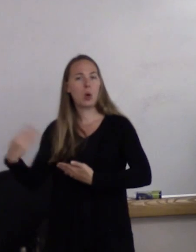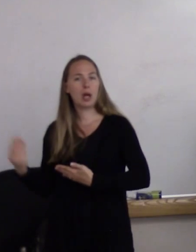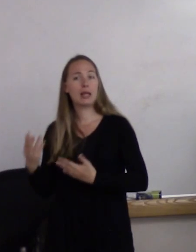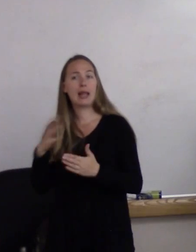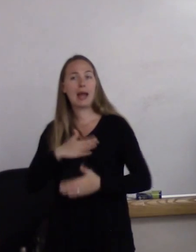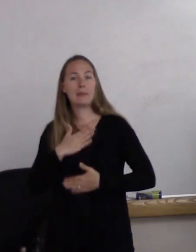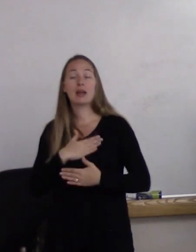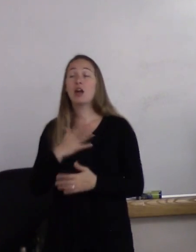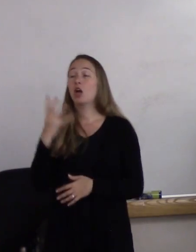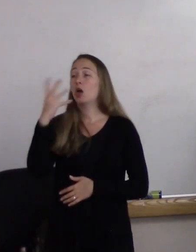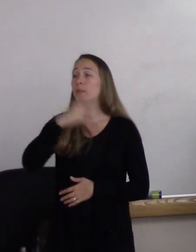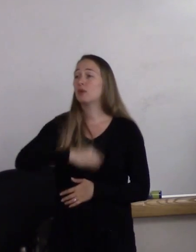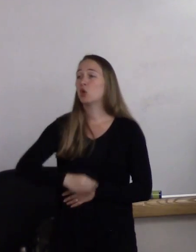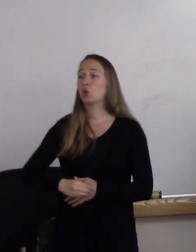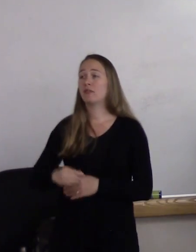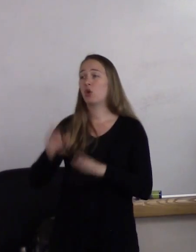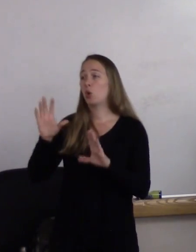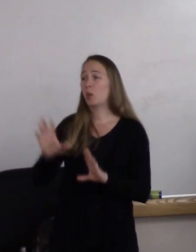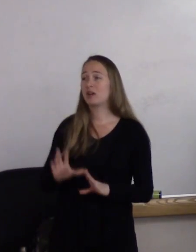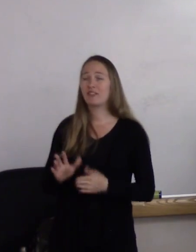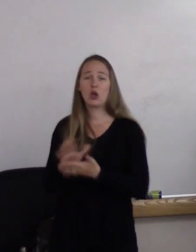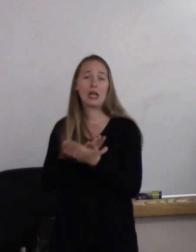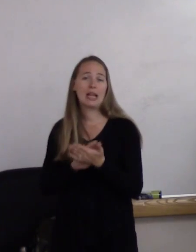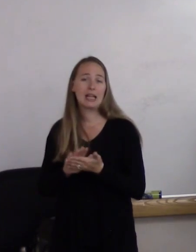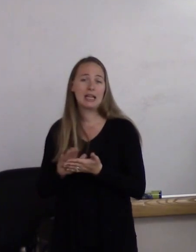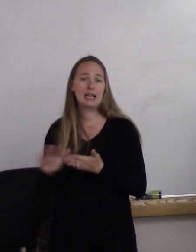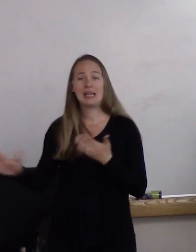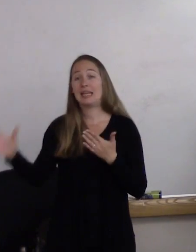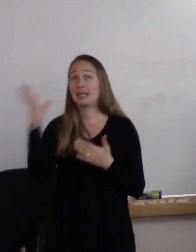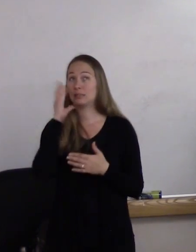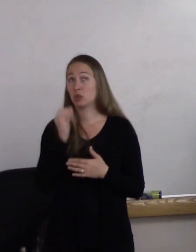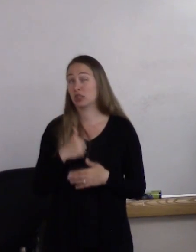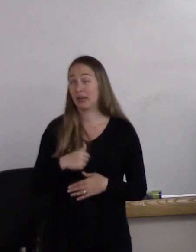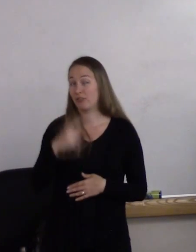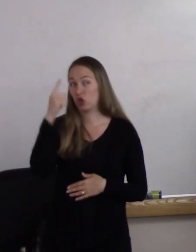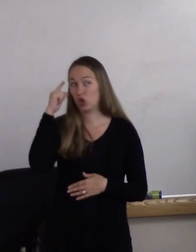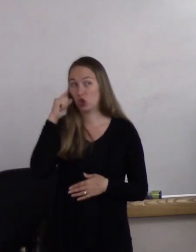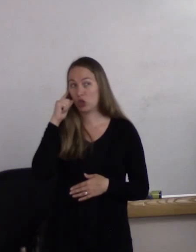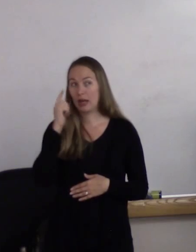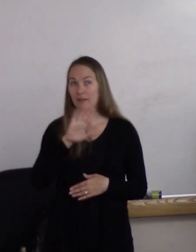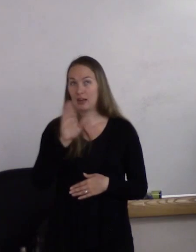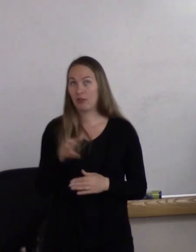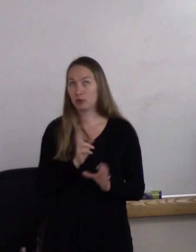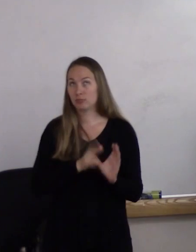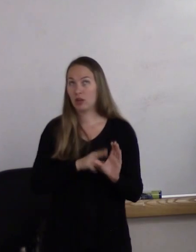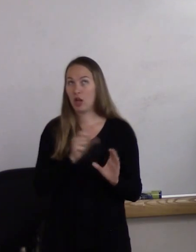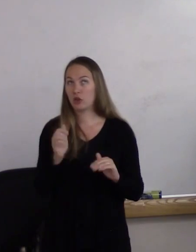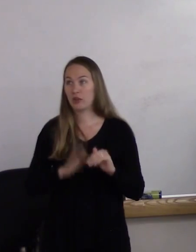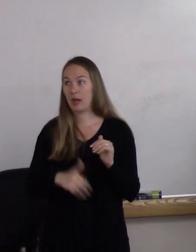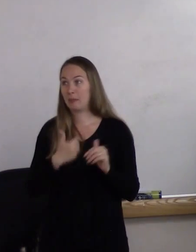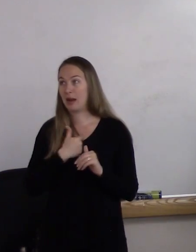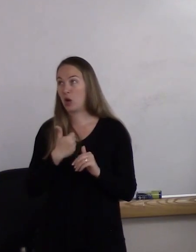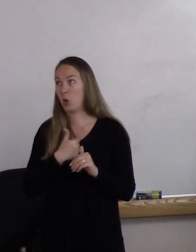It's a beautiful, wonderful, clean experience, I've heard. Never participated other than my own, so I'm not sure.